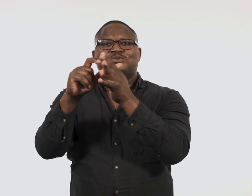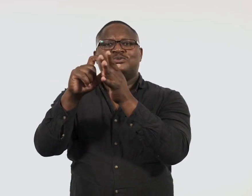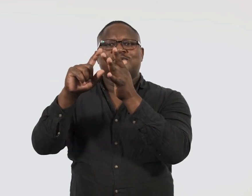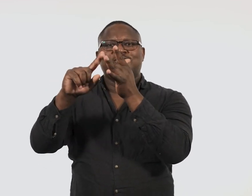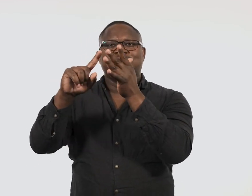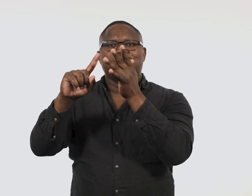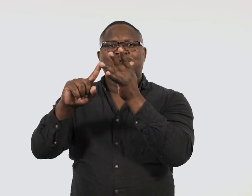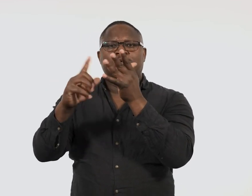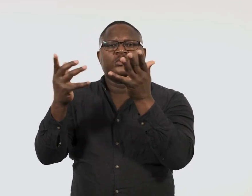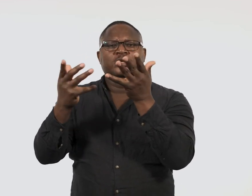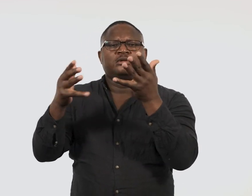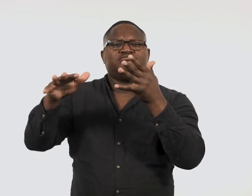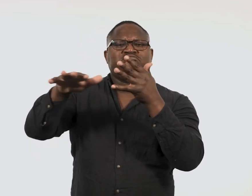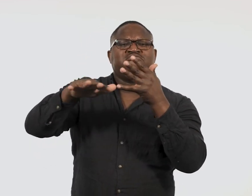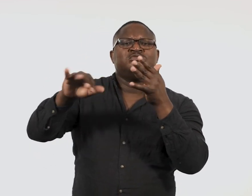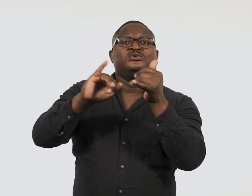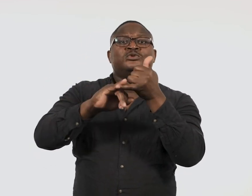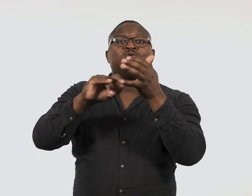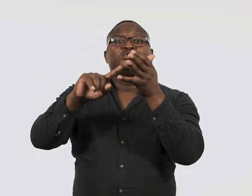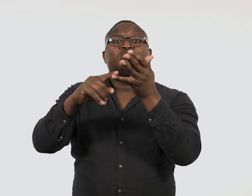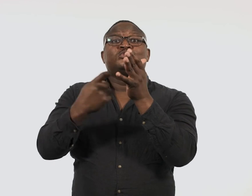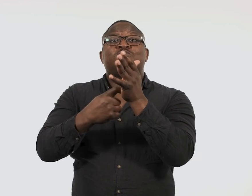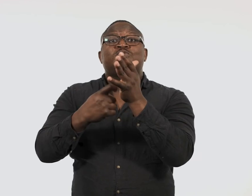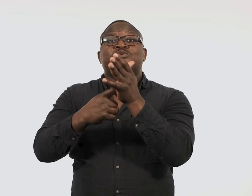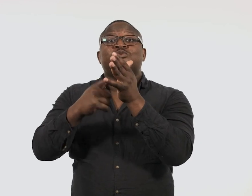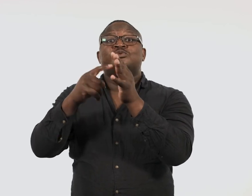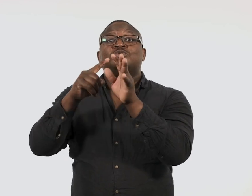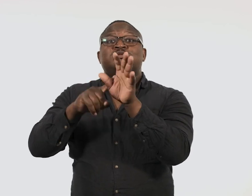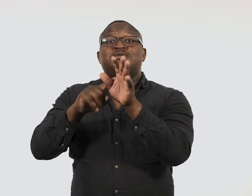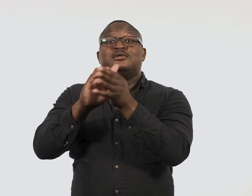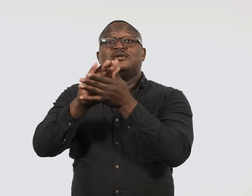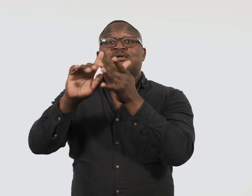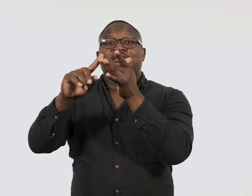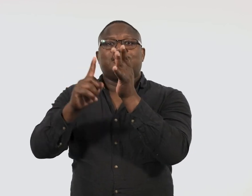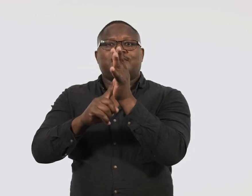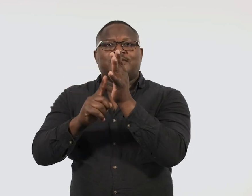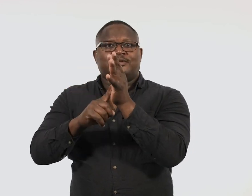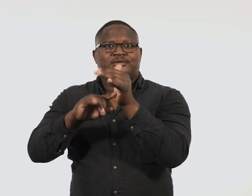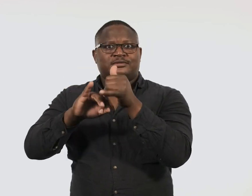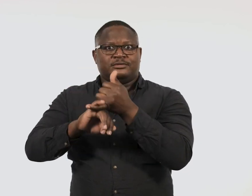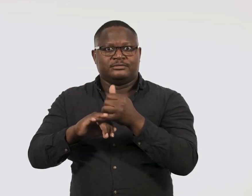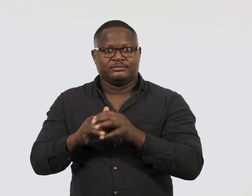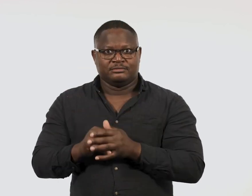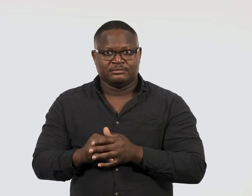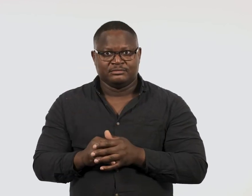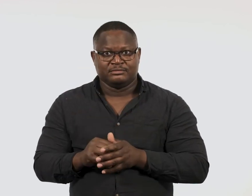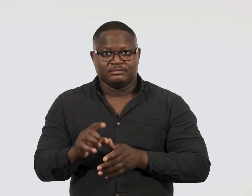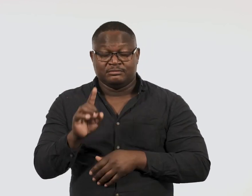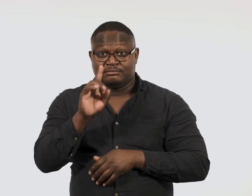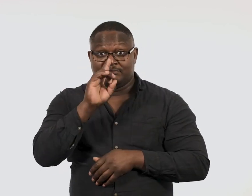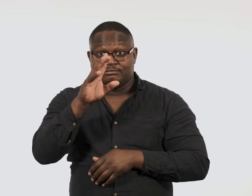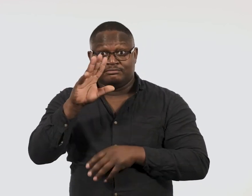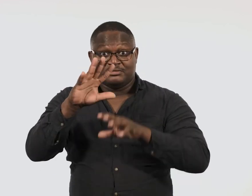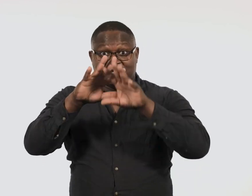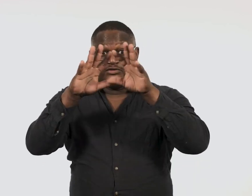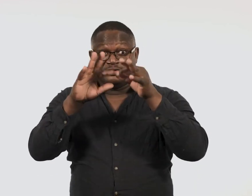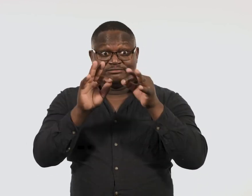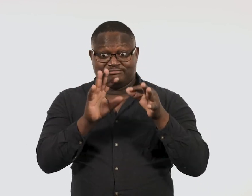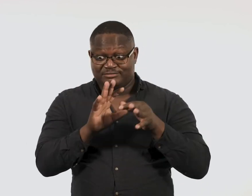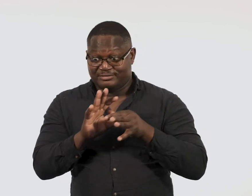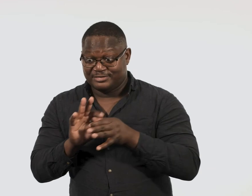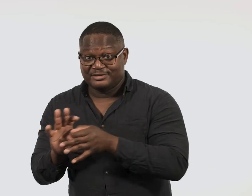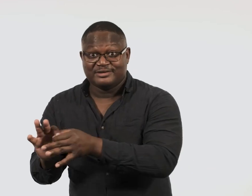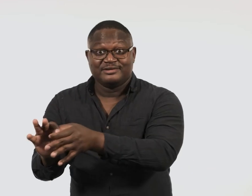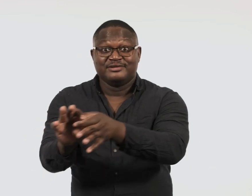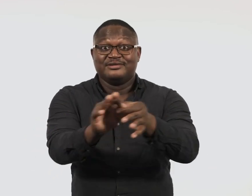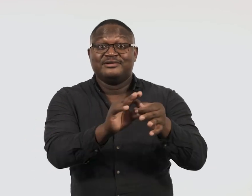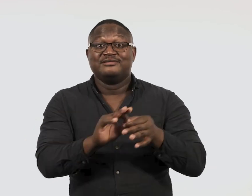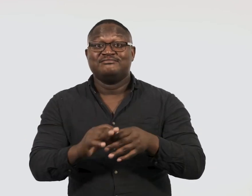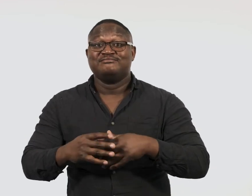Surry Hills – an unintentionally perfect connection.